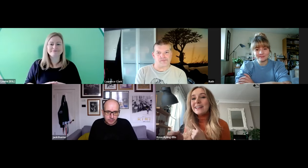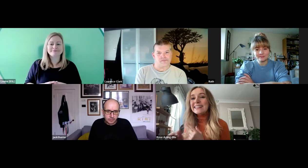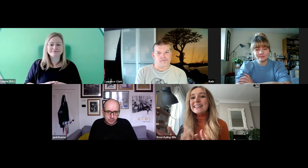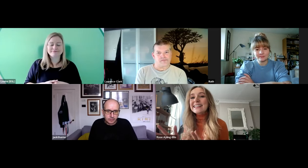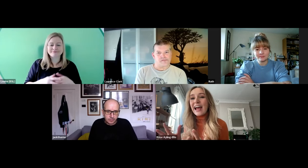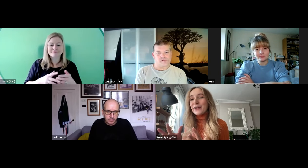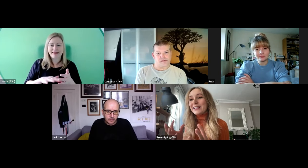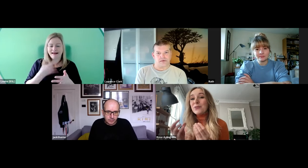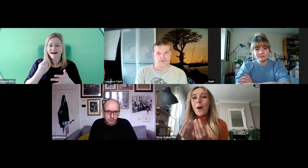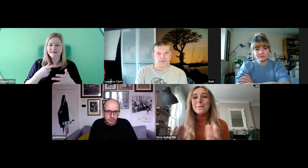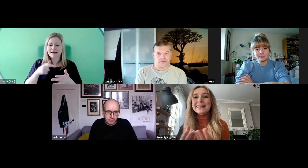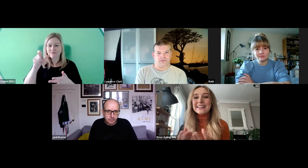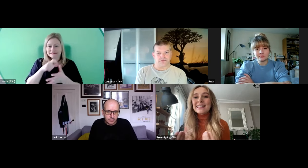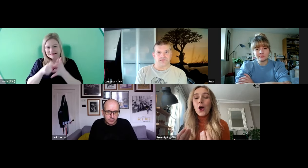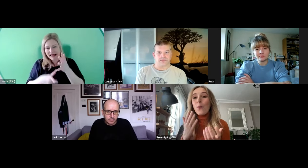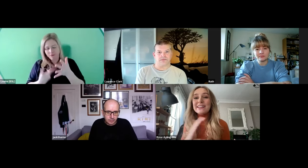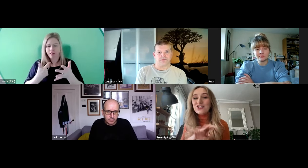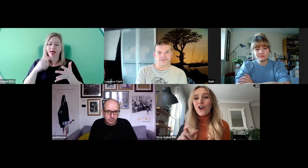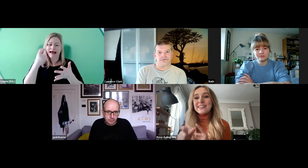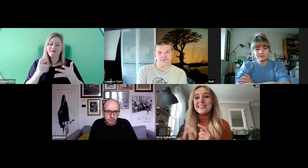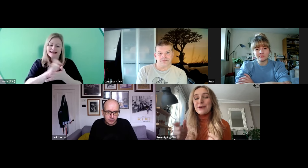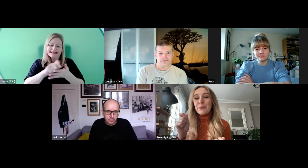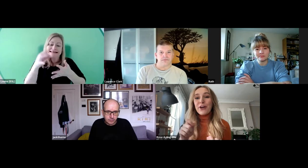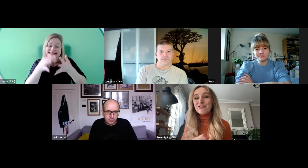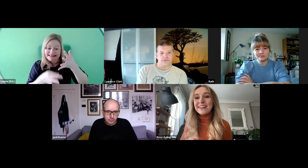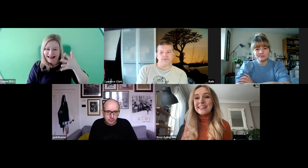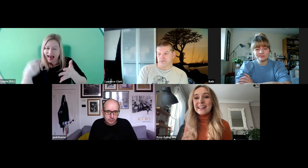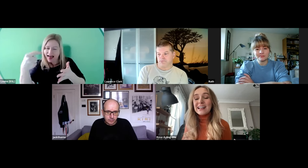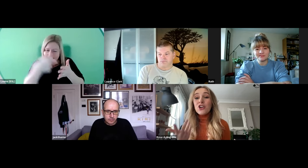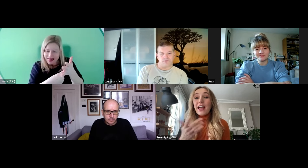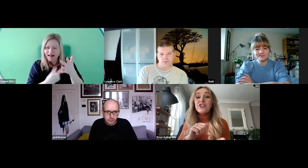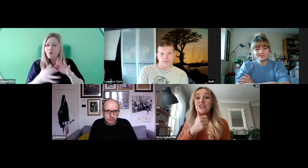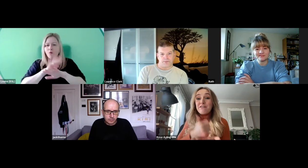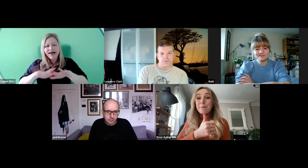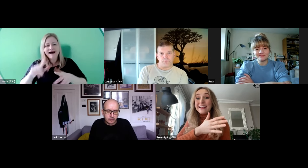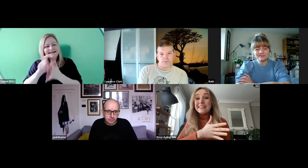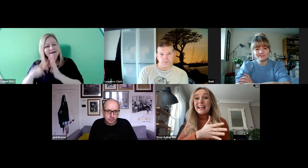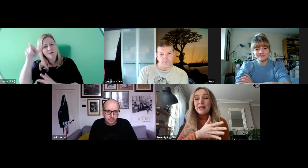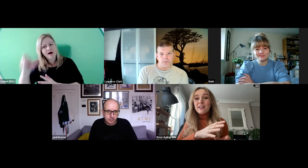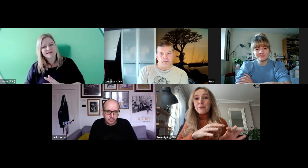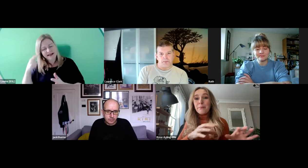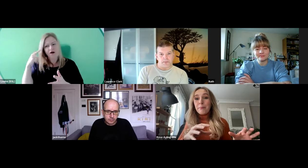All these details is what's missing when it's not a disabled person writing it. They just get